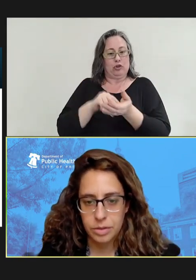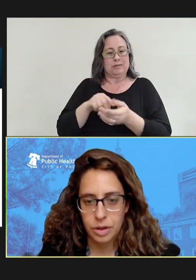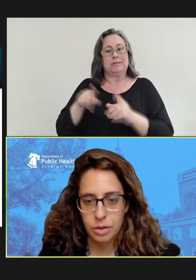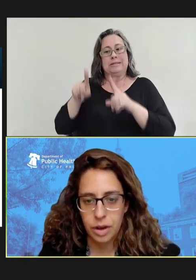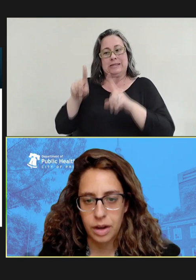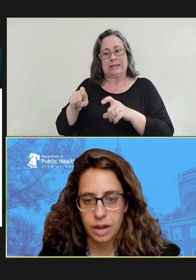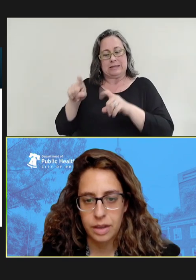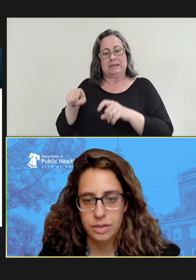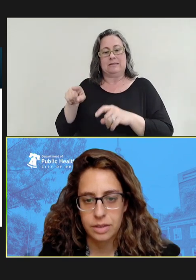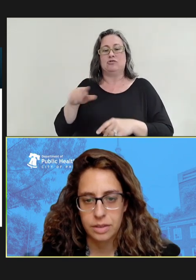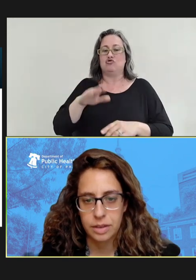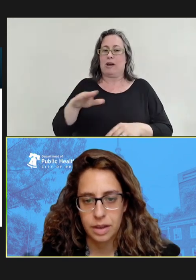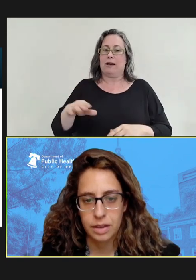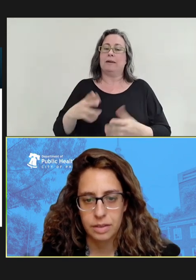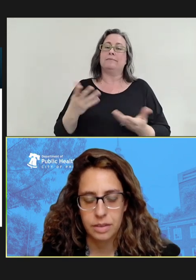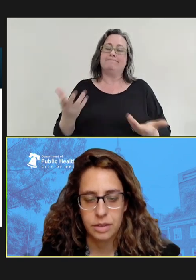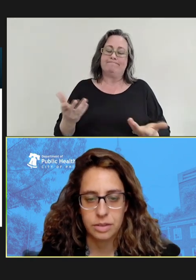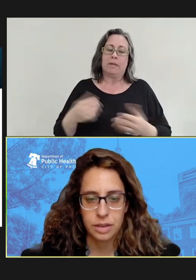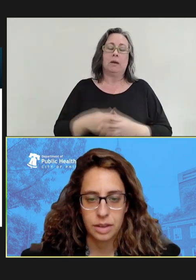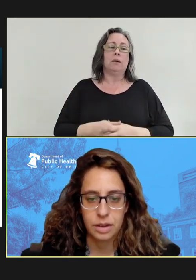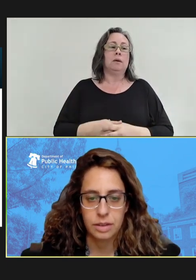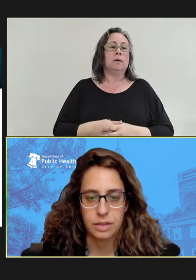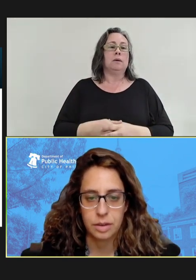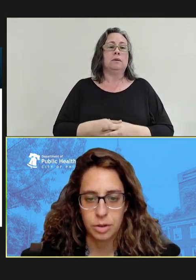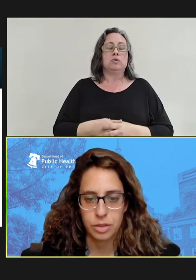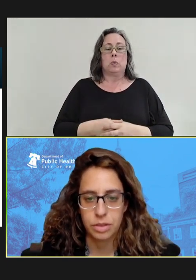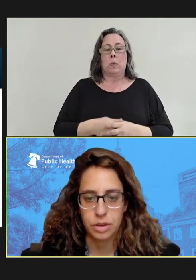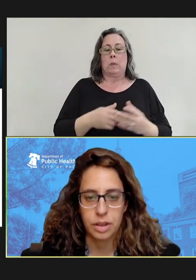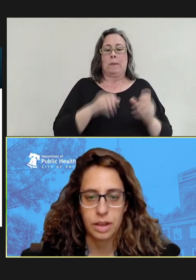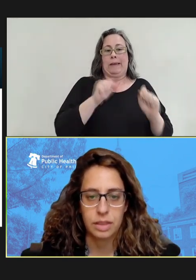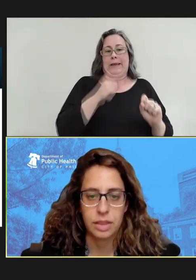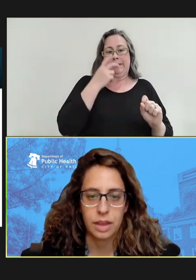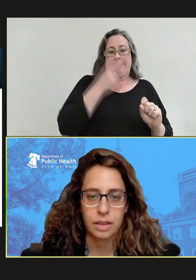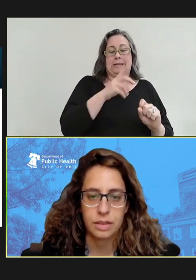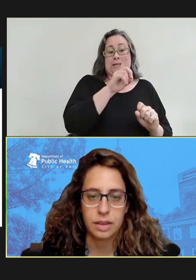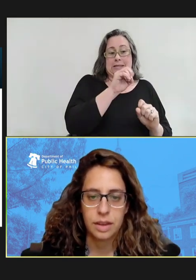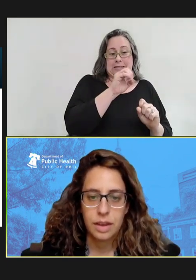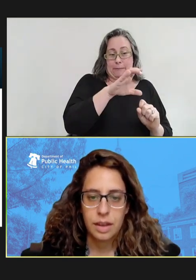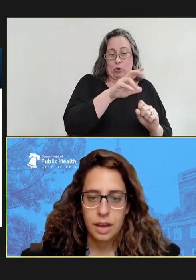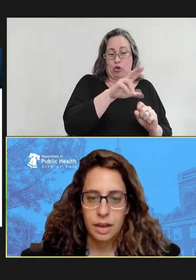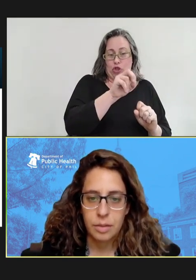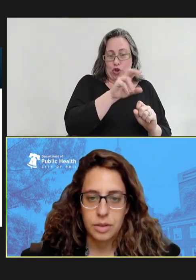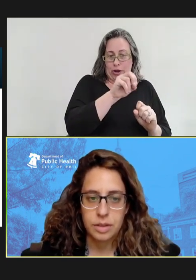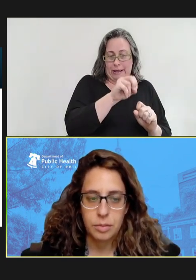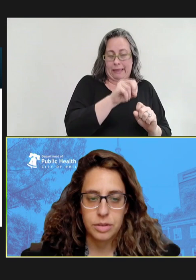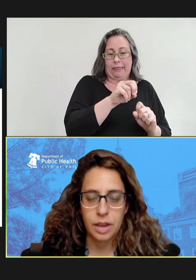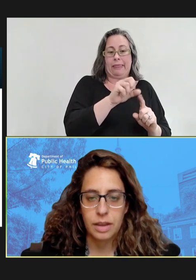So, our cases, you see there on December 30th and December 2nd,